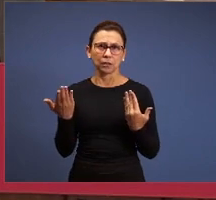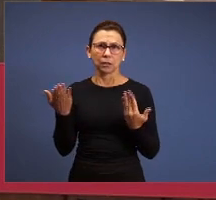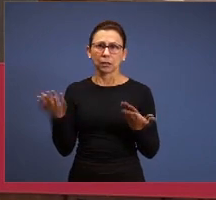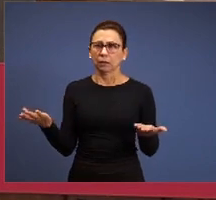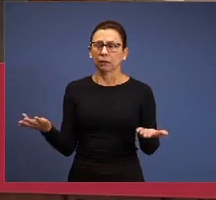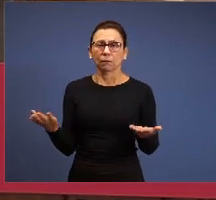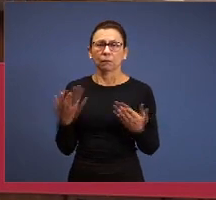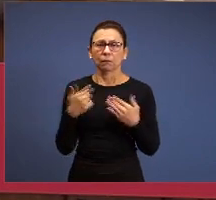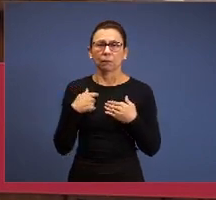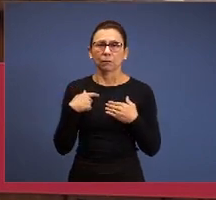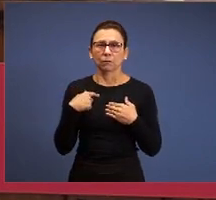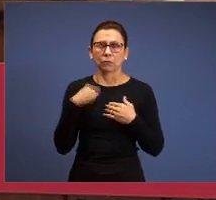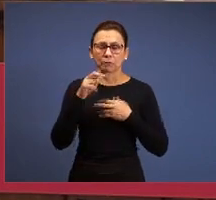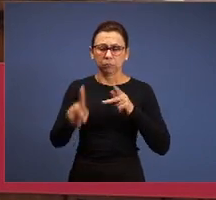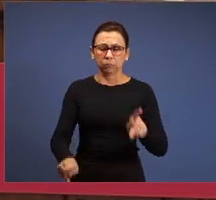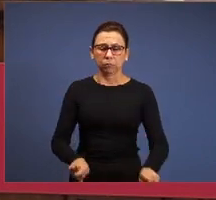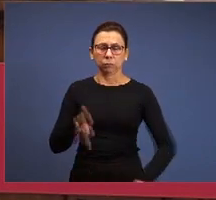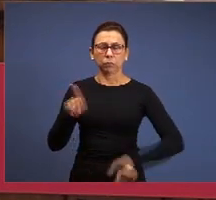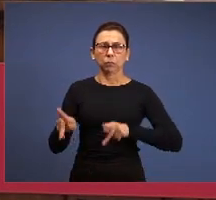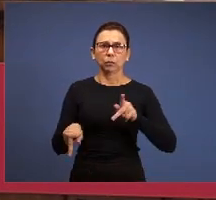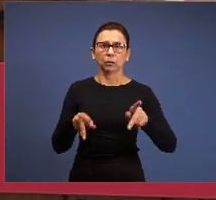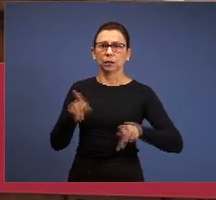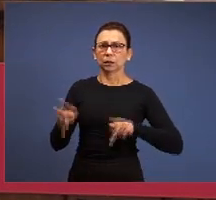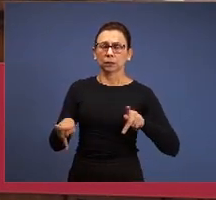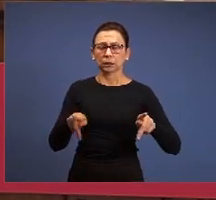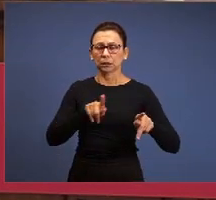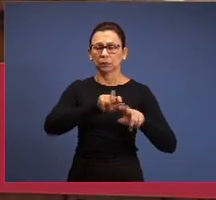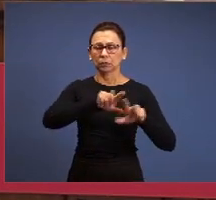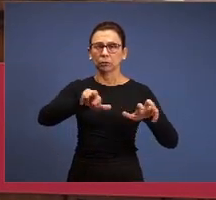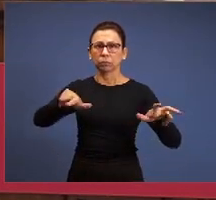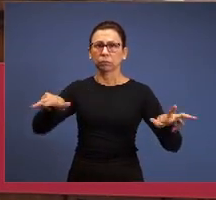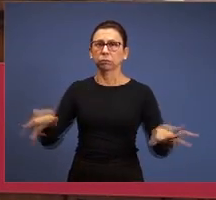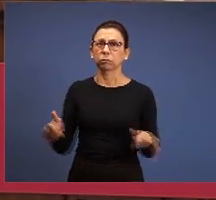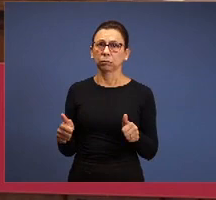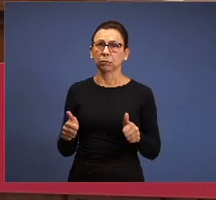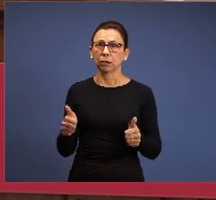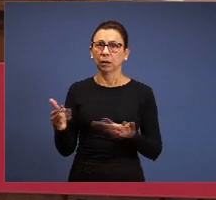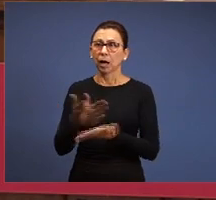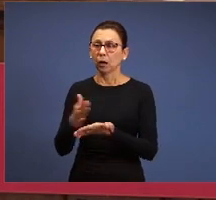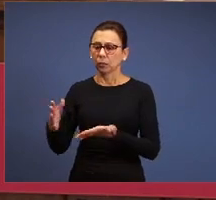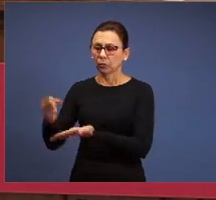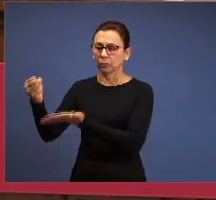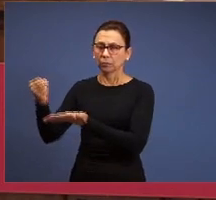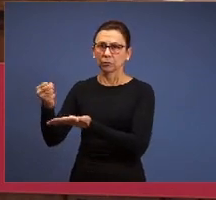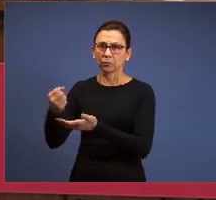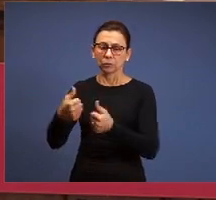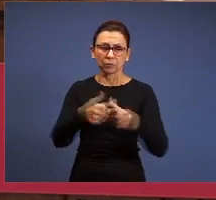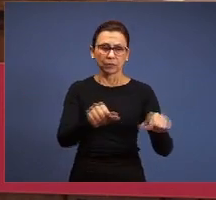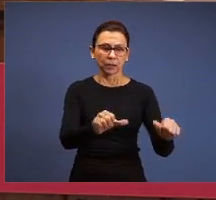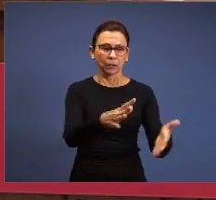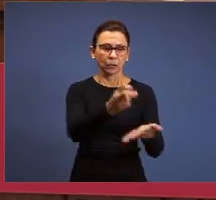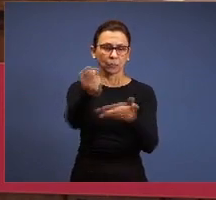population, one will be taken, the another will be left, we have 10 here, one will be taken, have